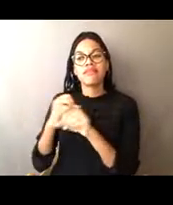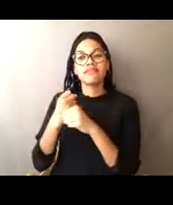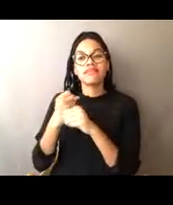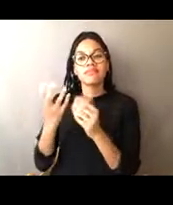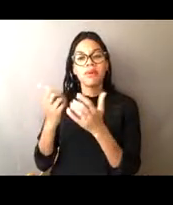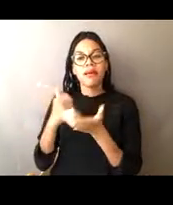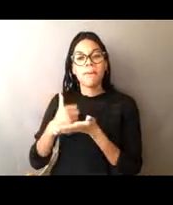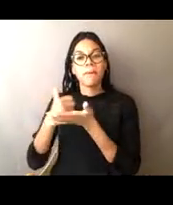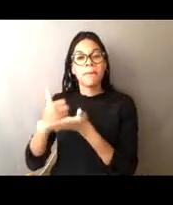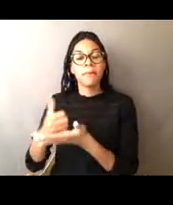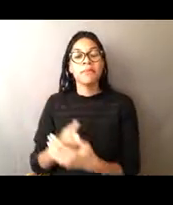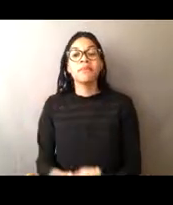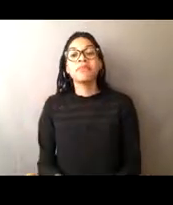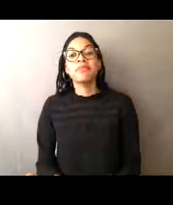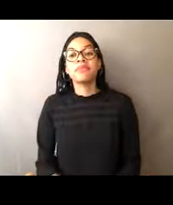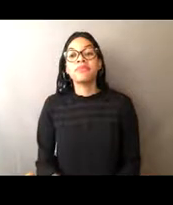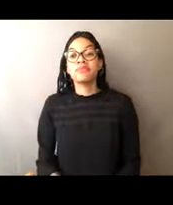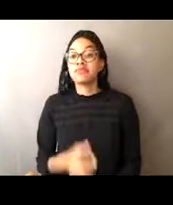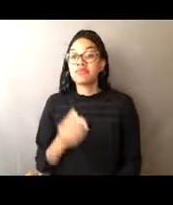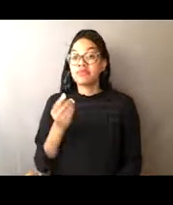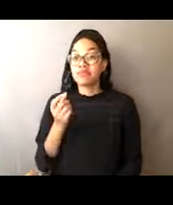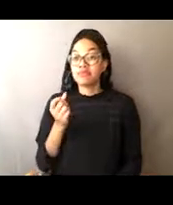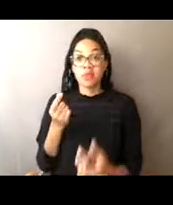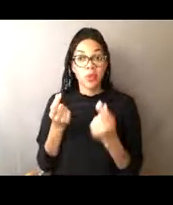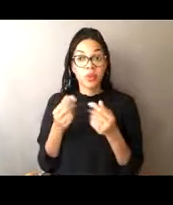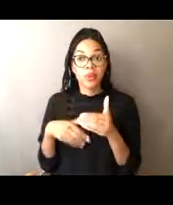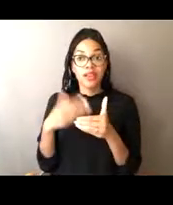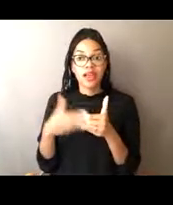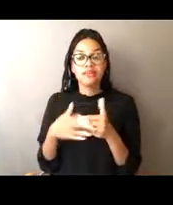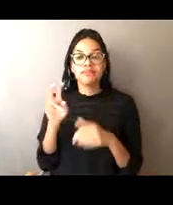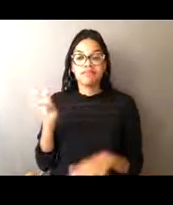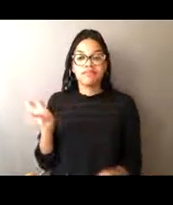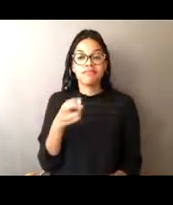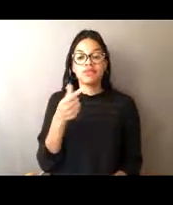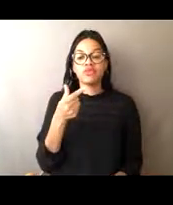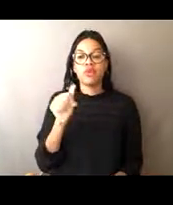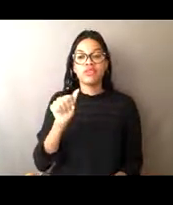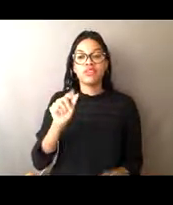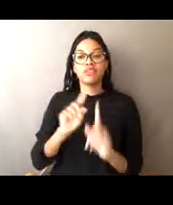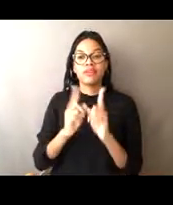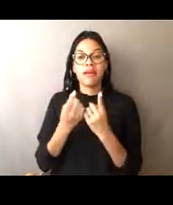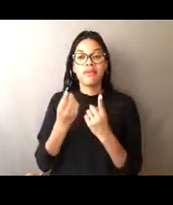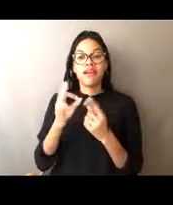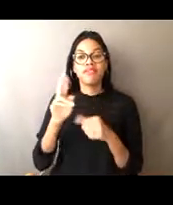So I got into the Georgia Department of Natural Resources and after I was in the Georgia Department